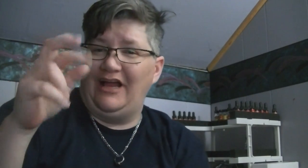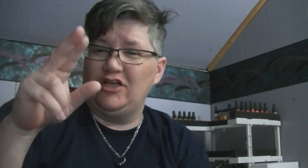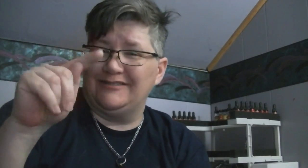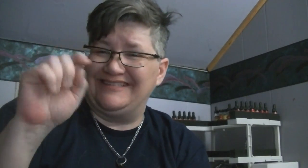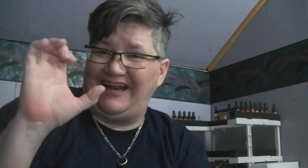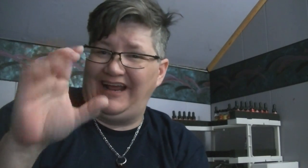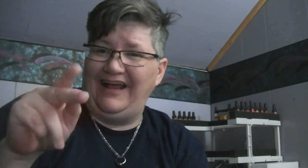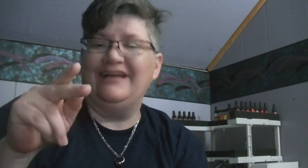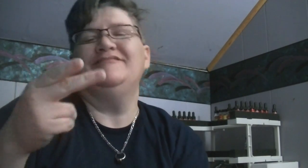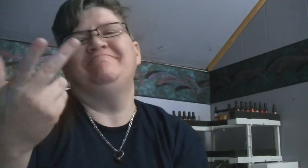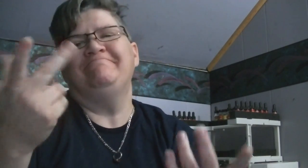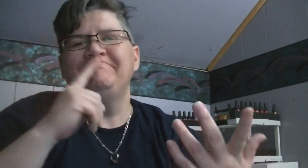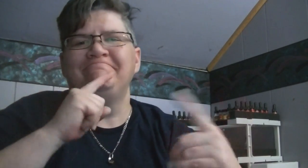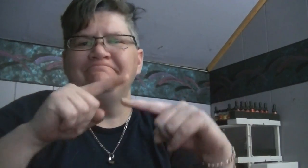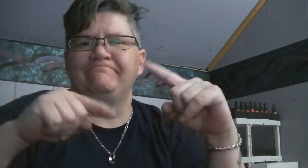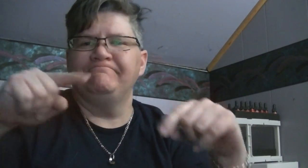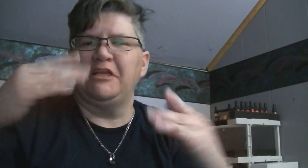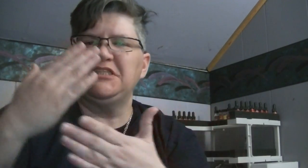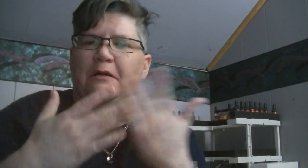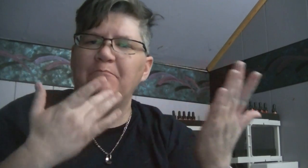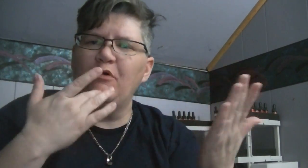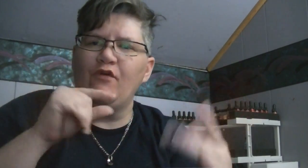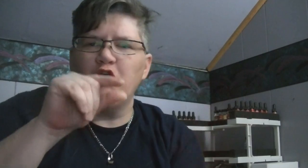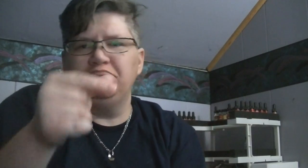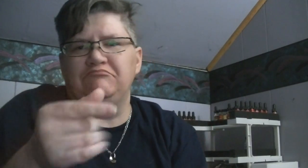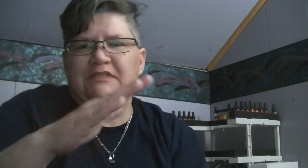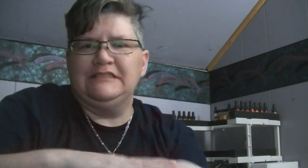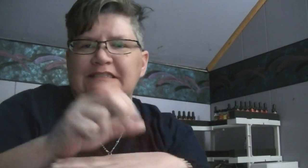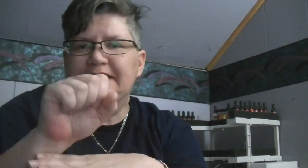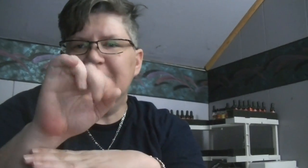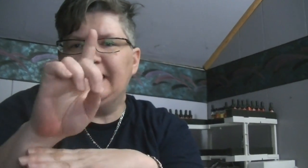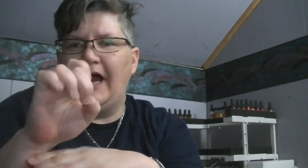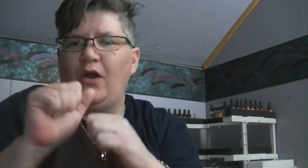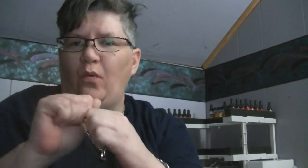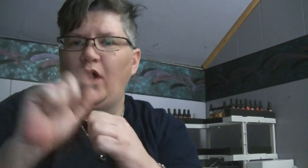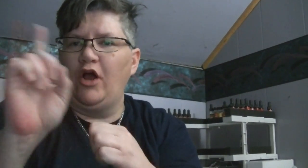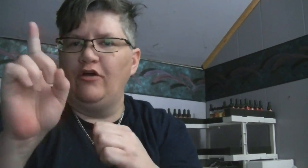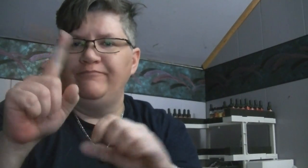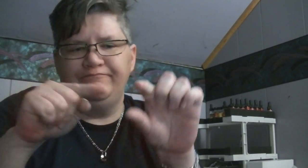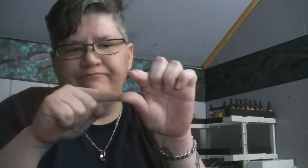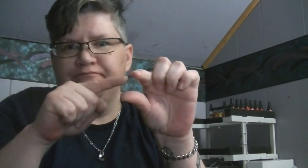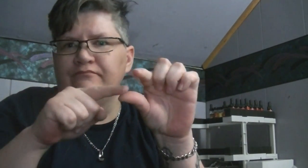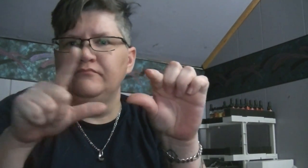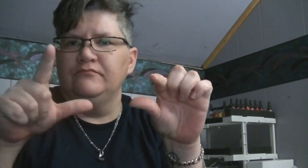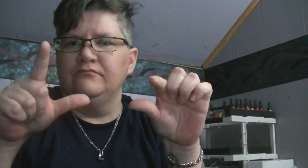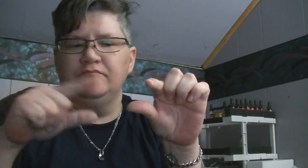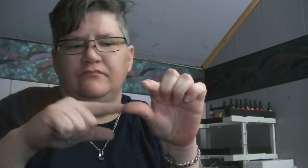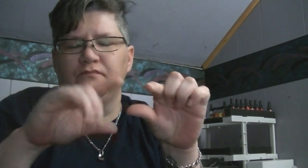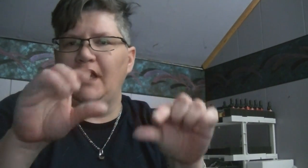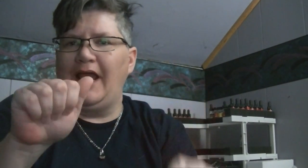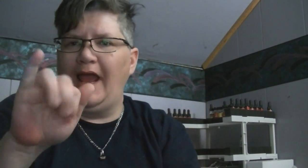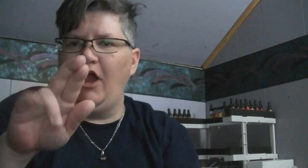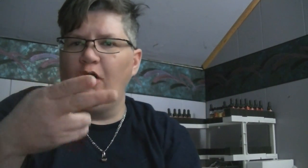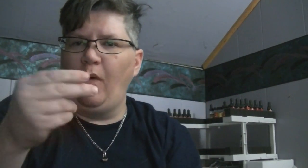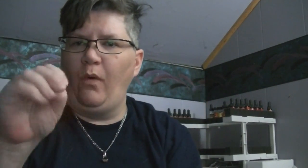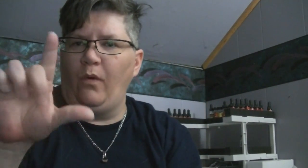On the Kangertech, it really varies.... Some prefer on its side, where the air hole is